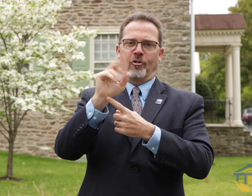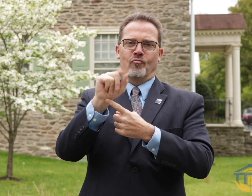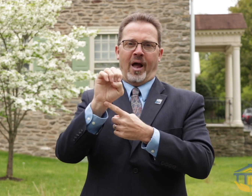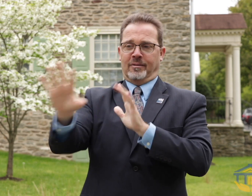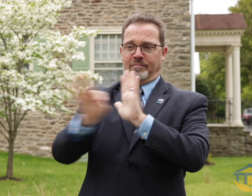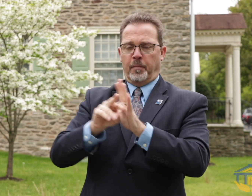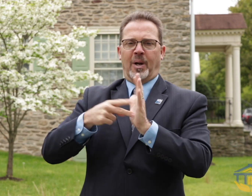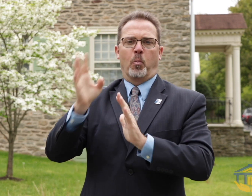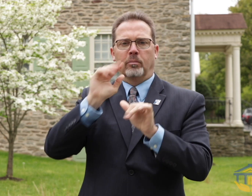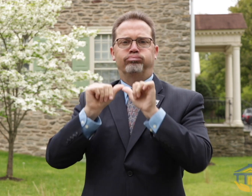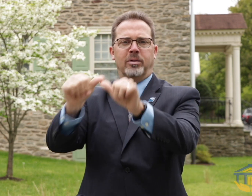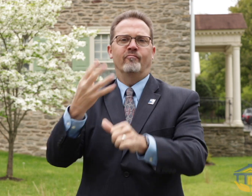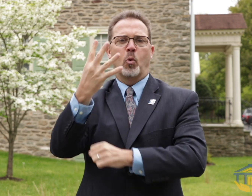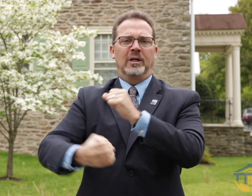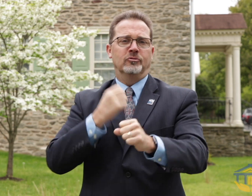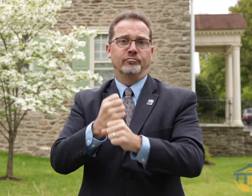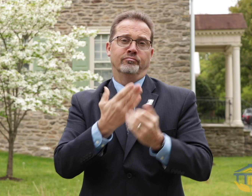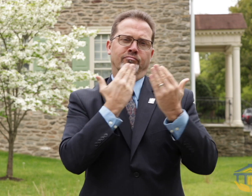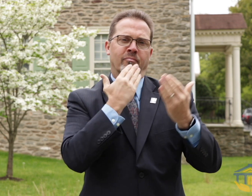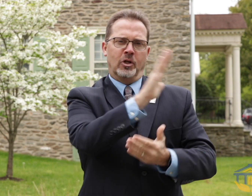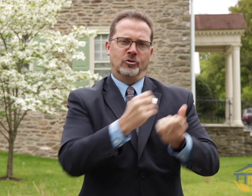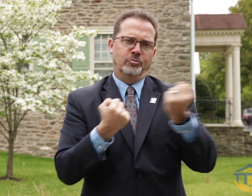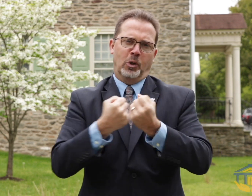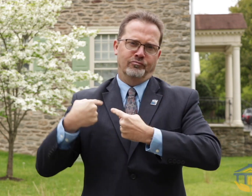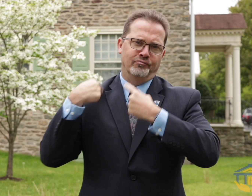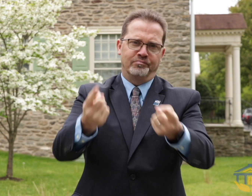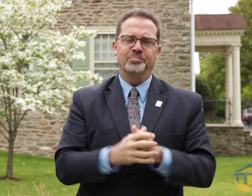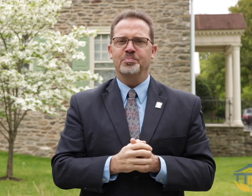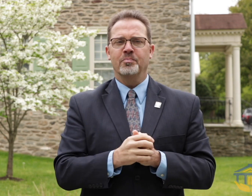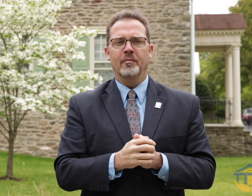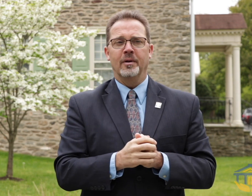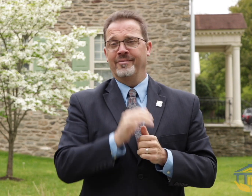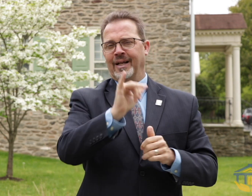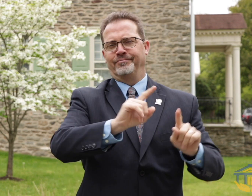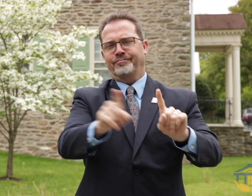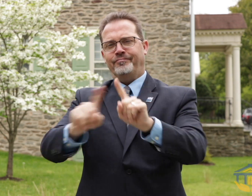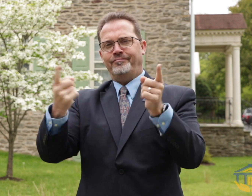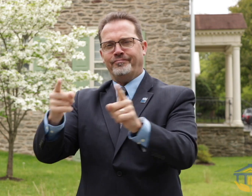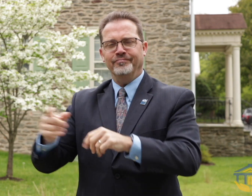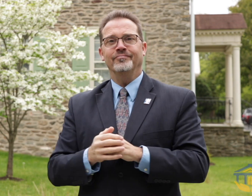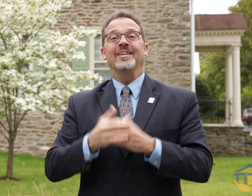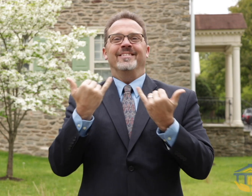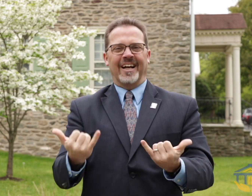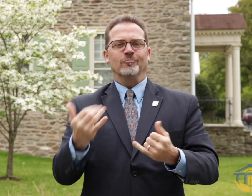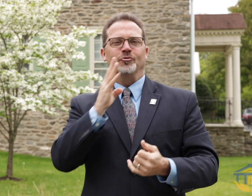all of the selected students will be supported for the duration of their time here. We are very appreciative to the Maguire Foundation for supporting our